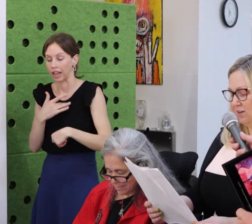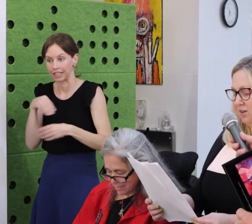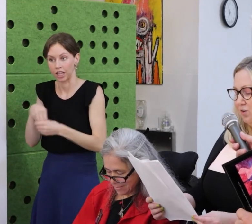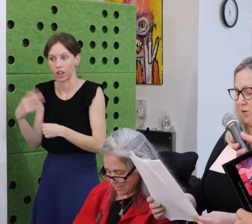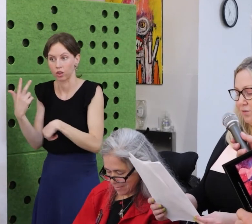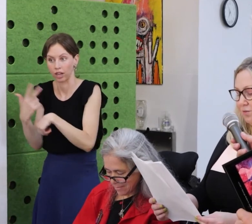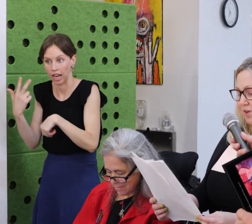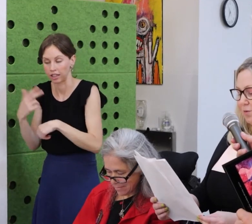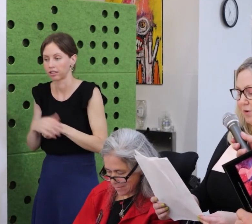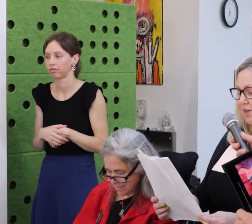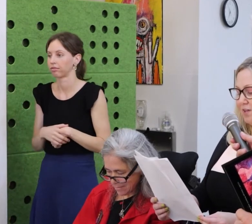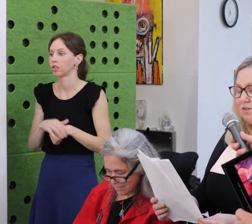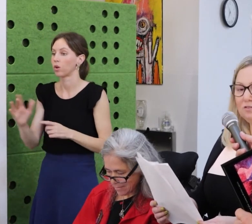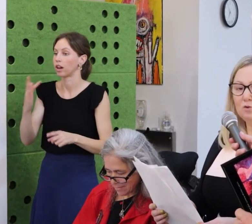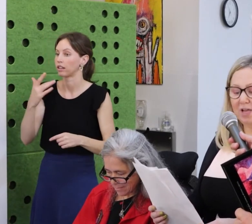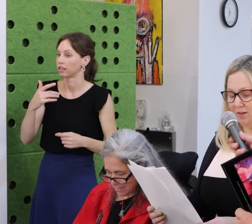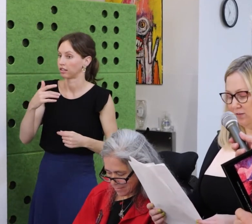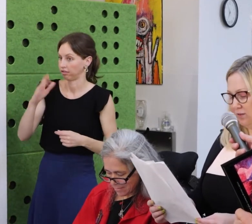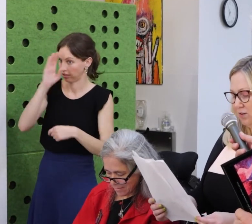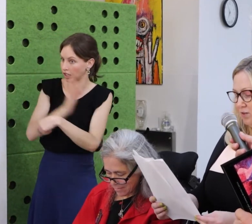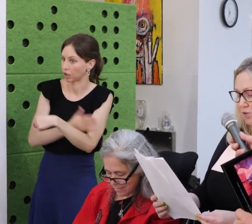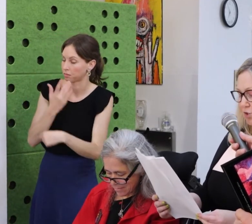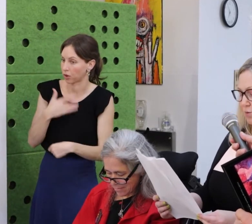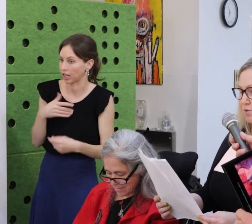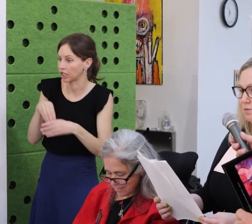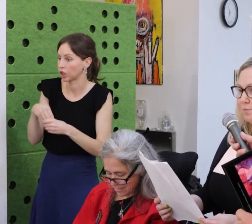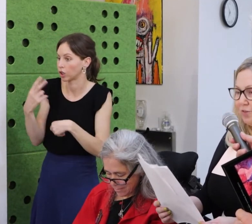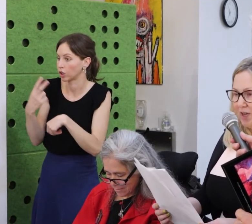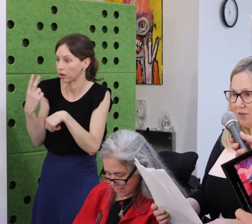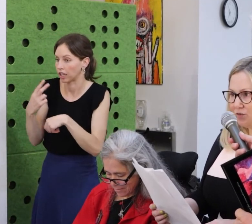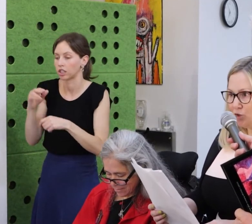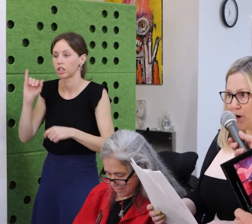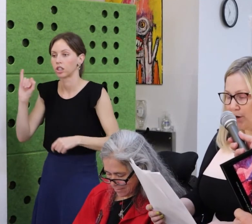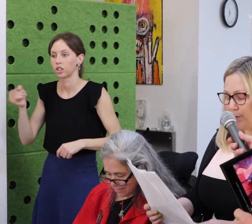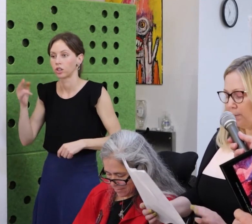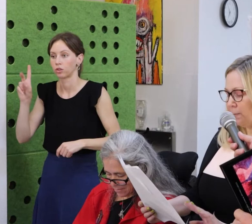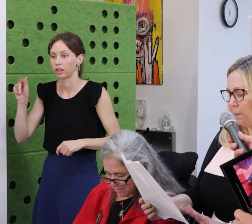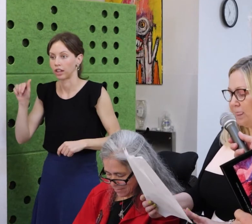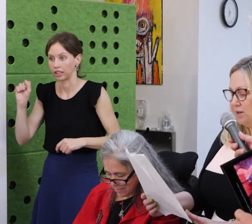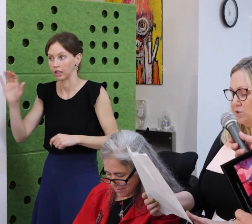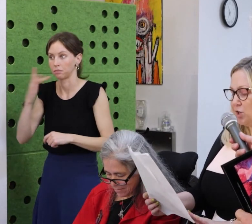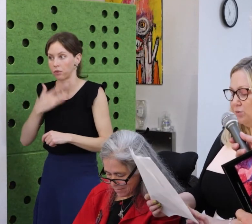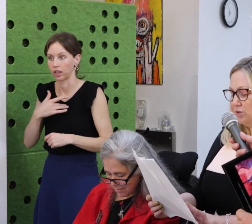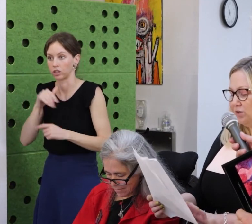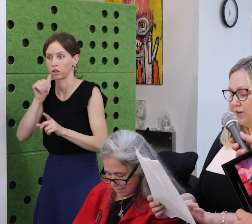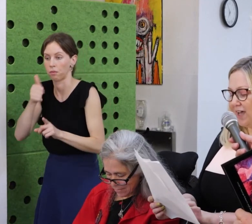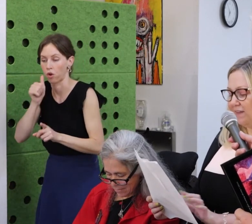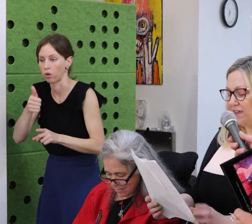What was supposed to be a benign flulike illness,